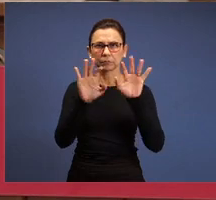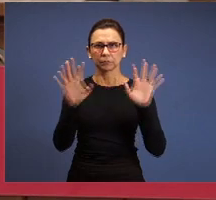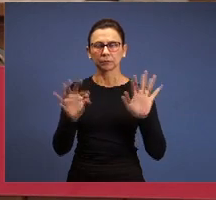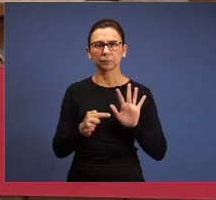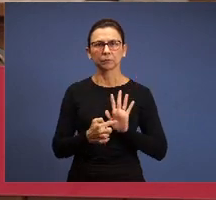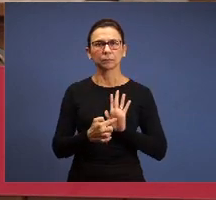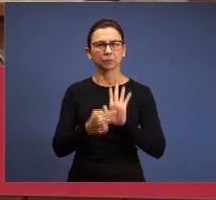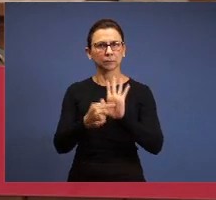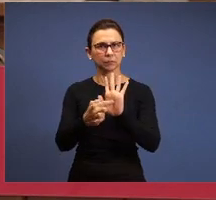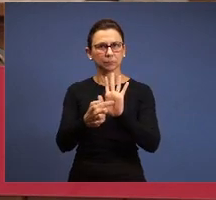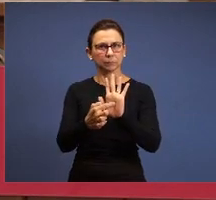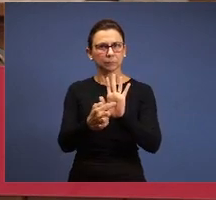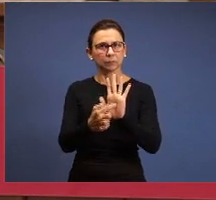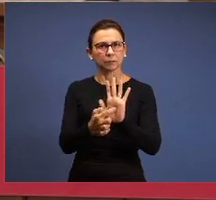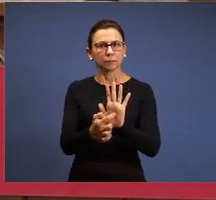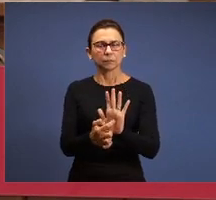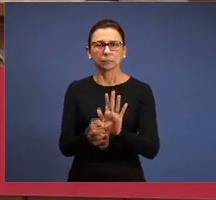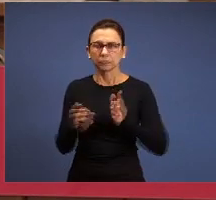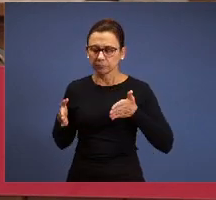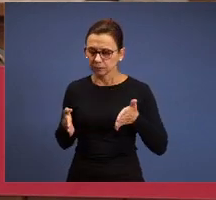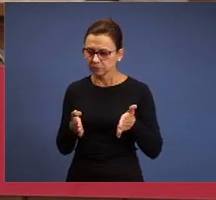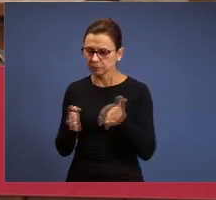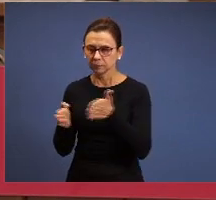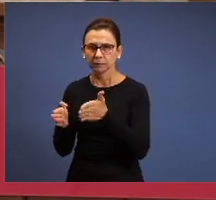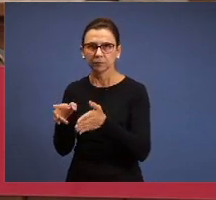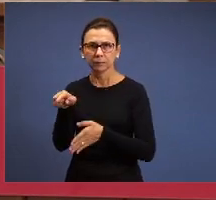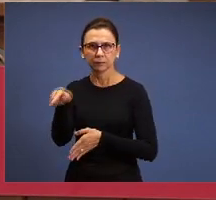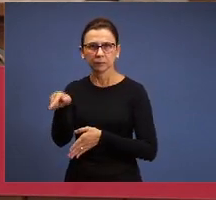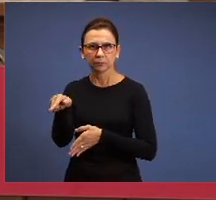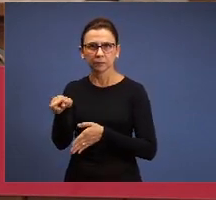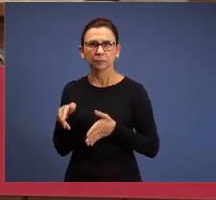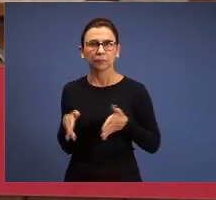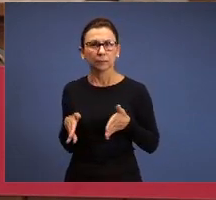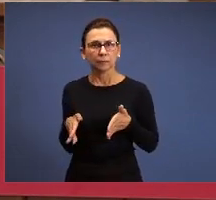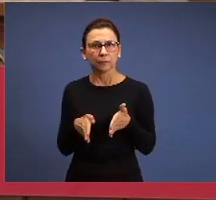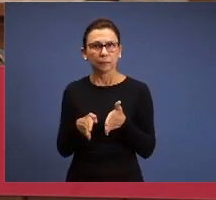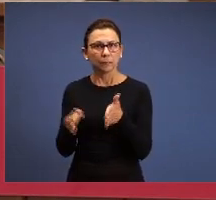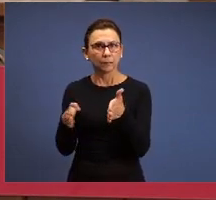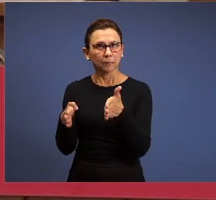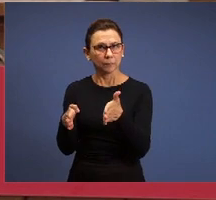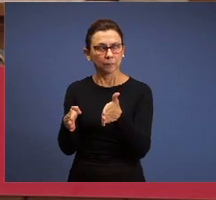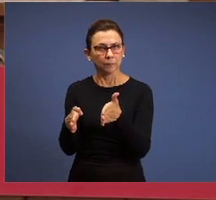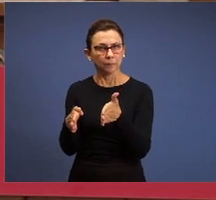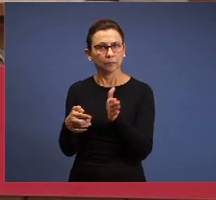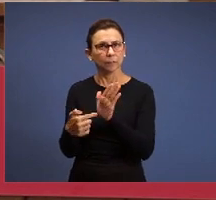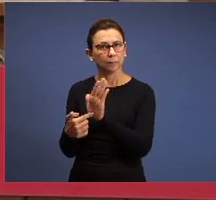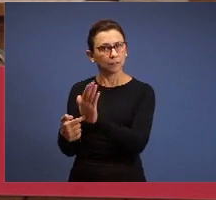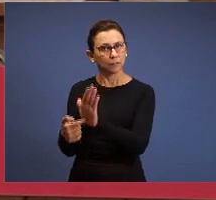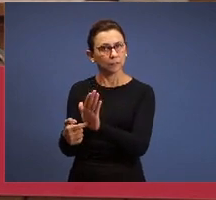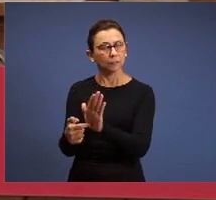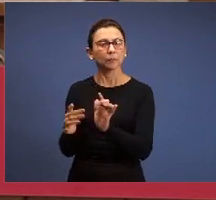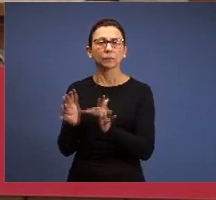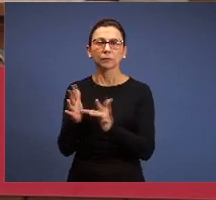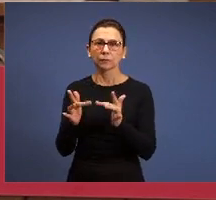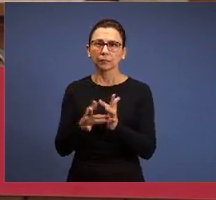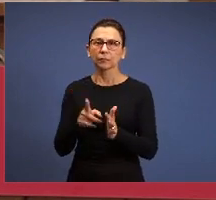this is the way, Jesus is the way, this is the